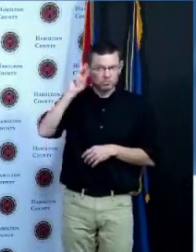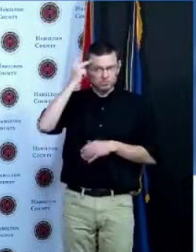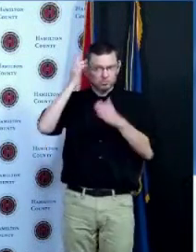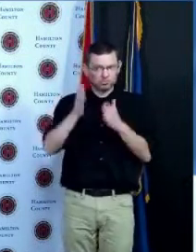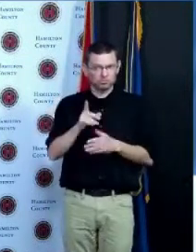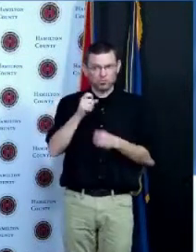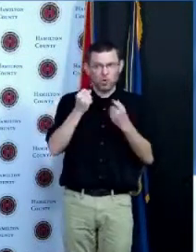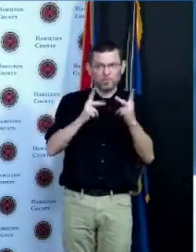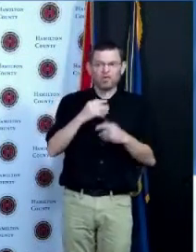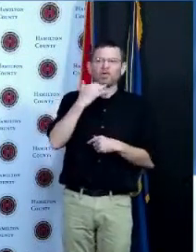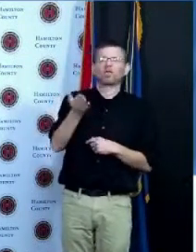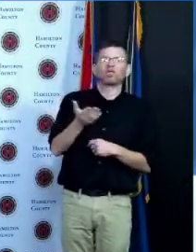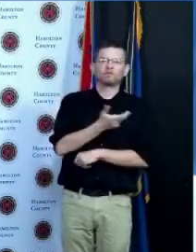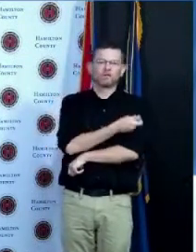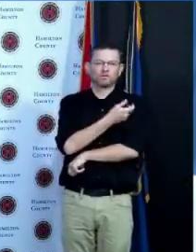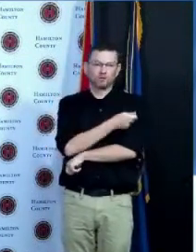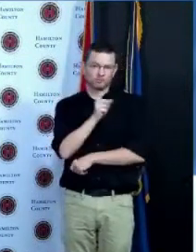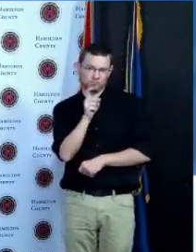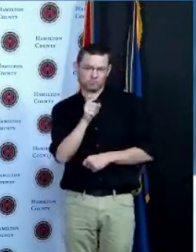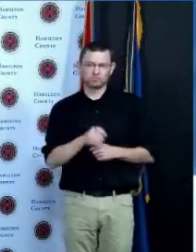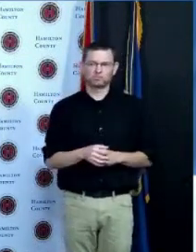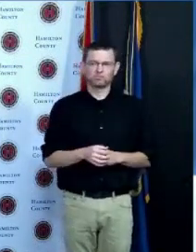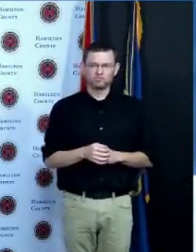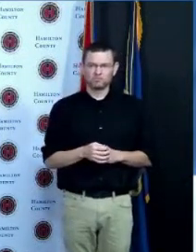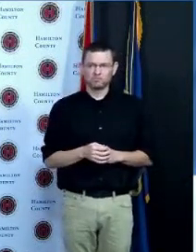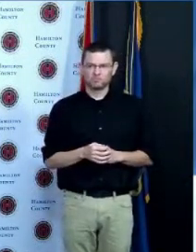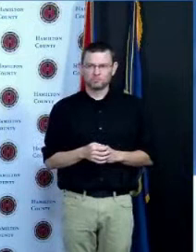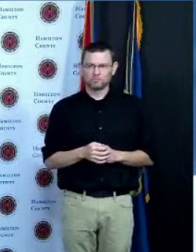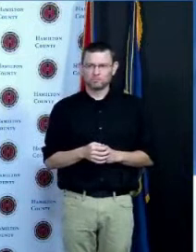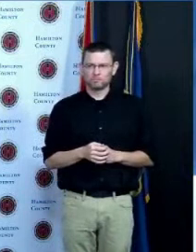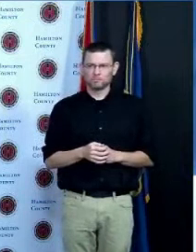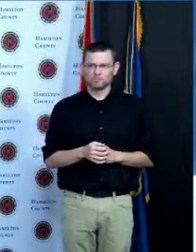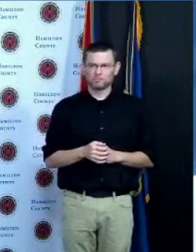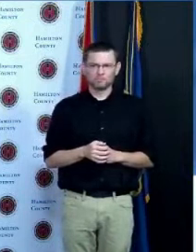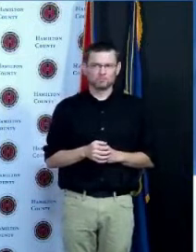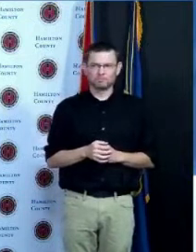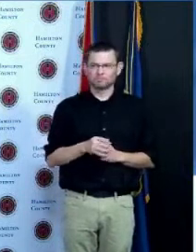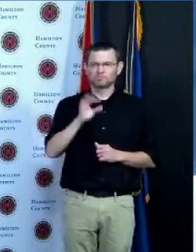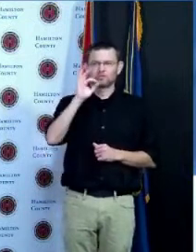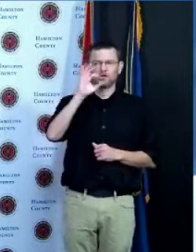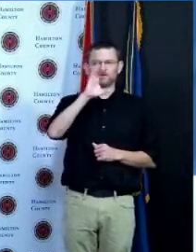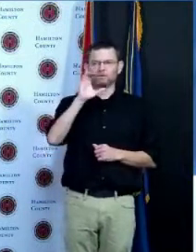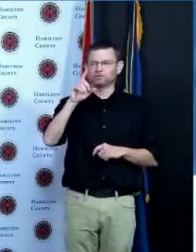political opinions are expressed and which are not expressed one might say that the Democrats who